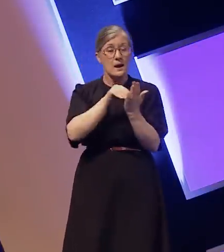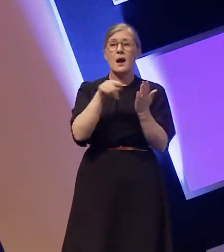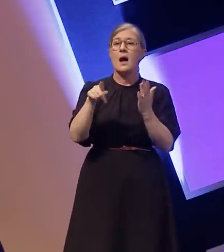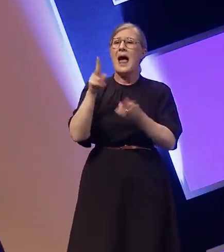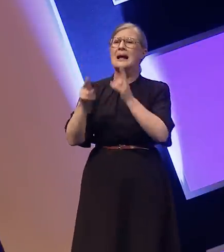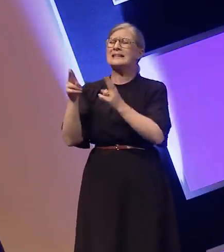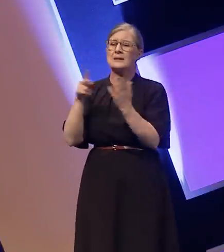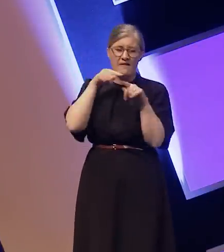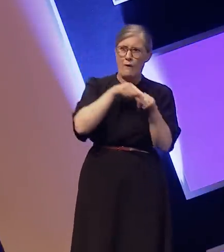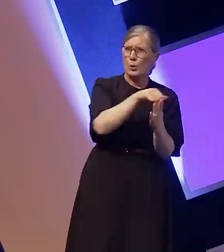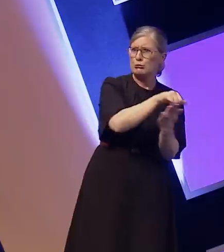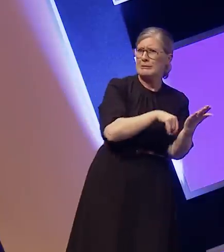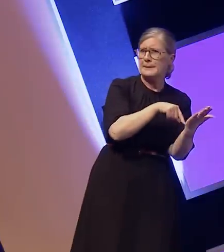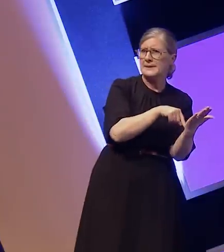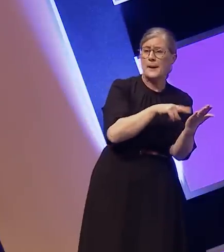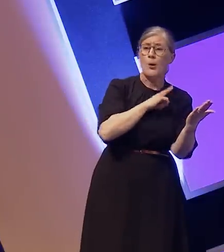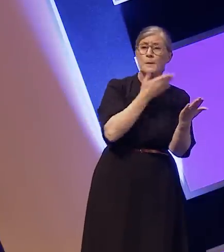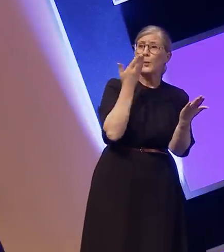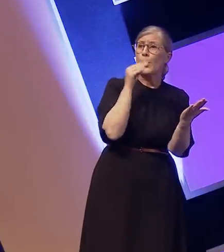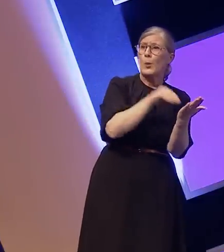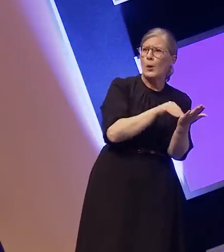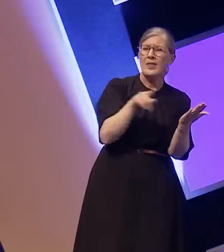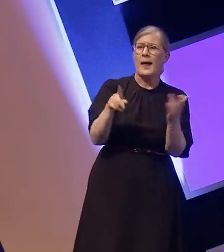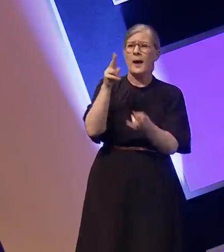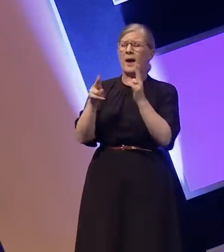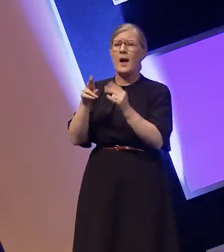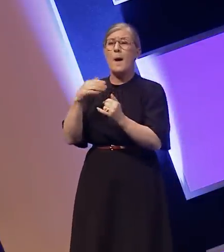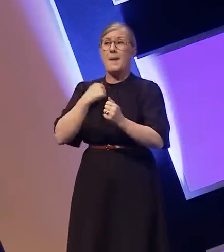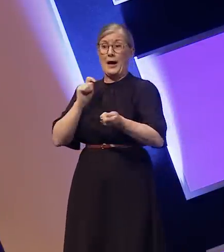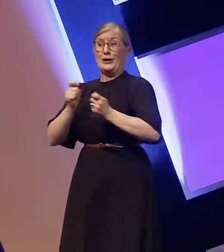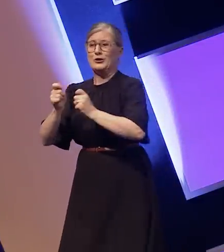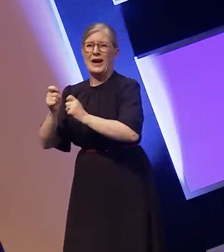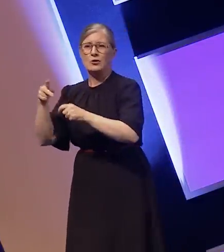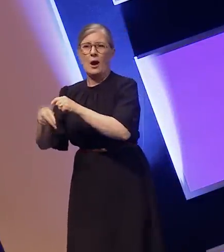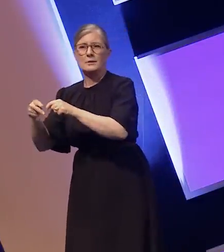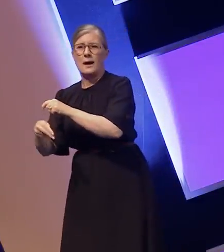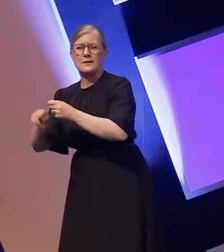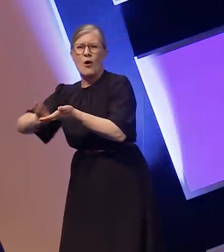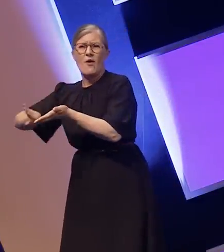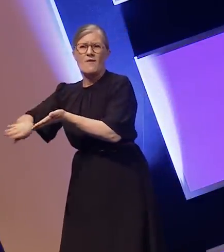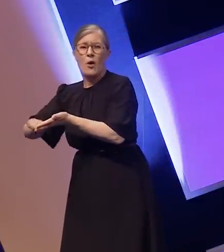and the changes I made are left out of the final cut. This isn't a one off, it happens to me every week.